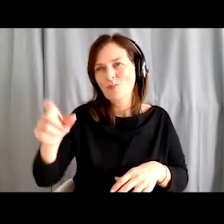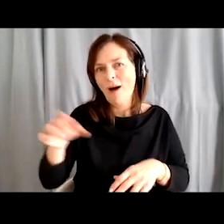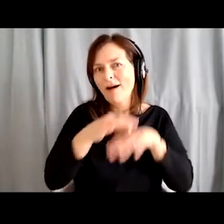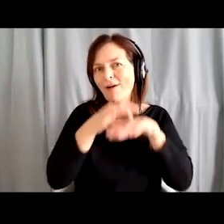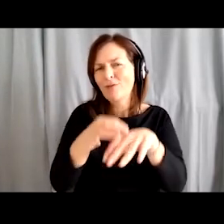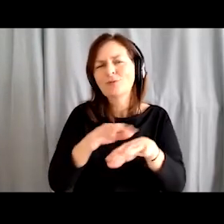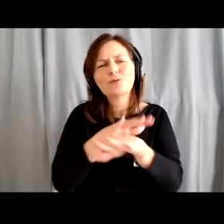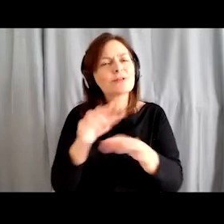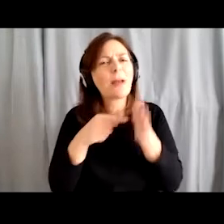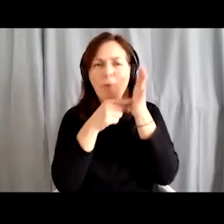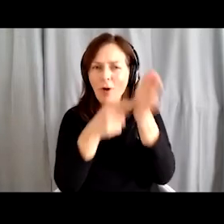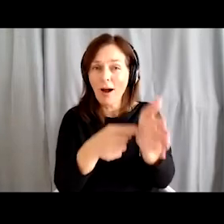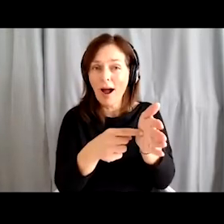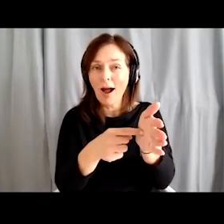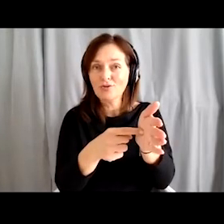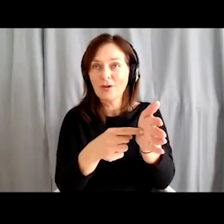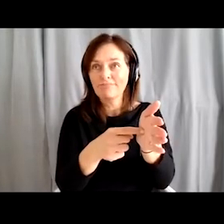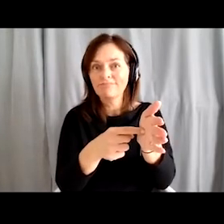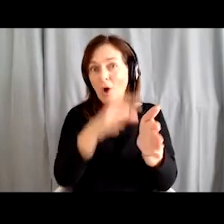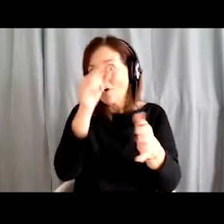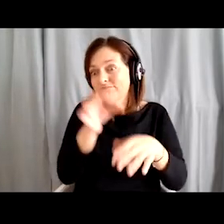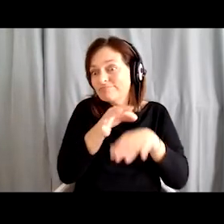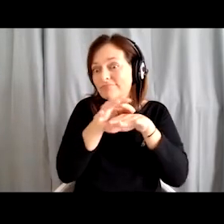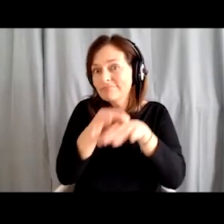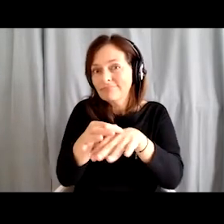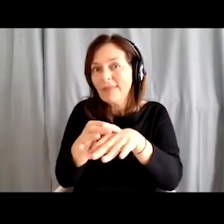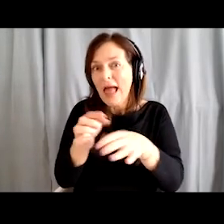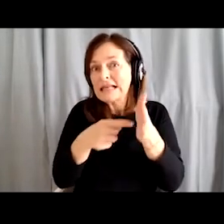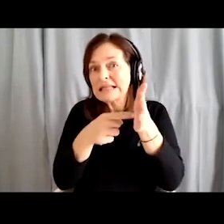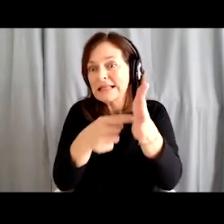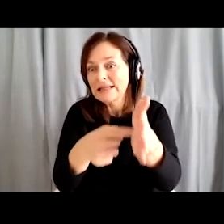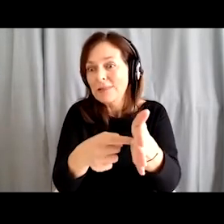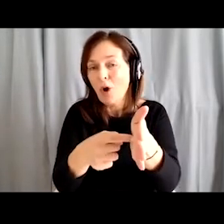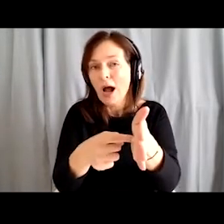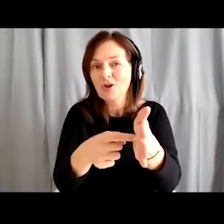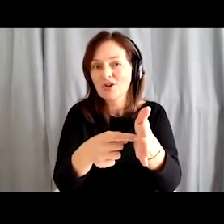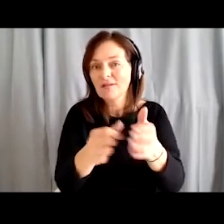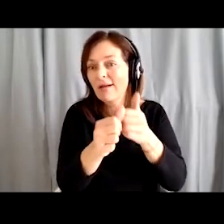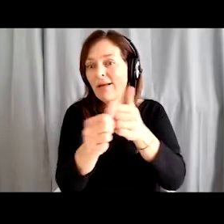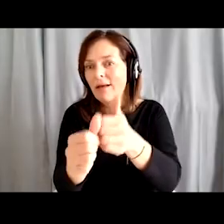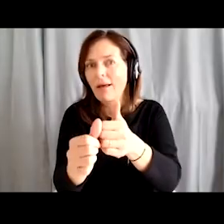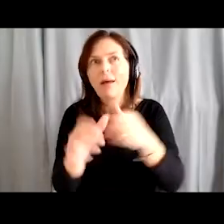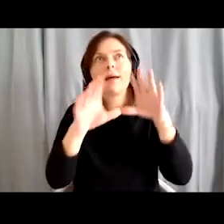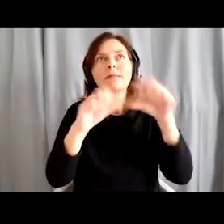I listen and make a picture that I never thought I could make.